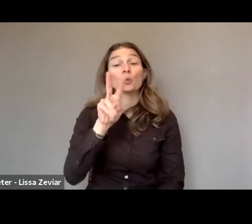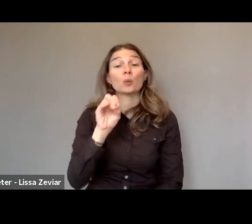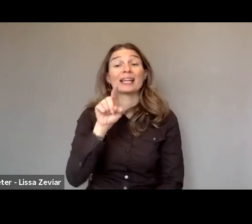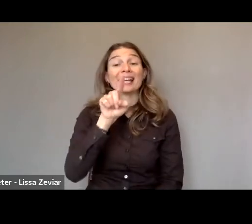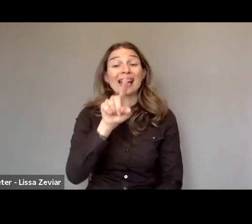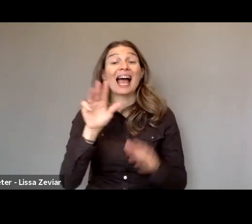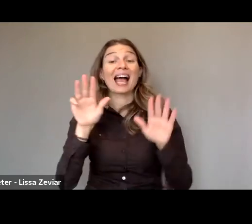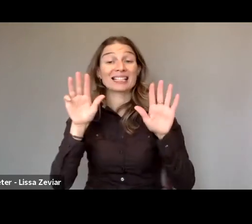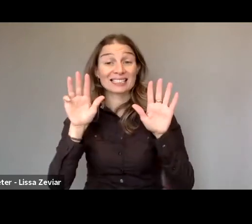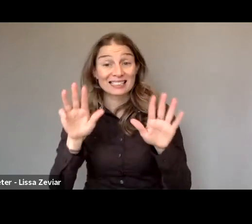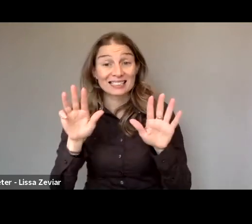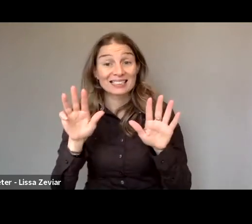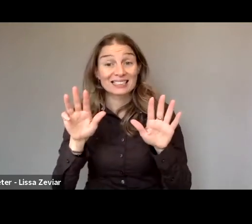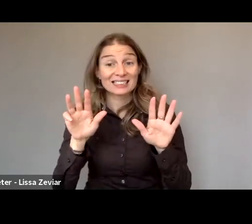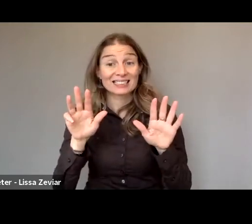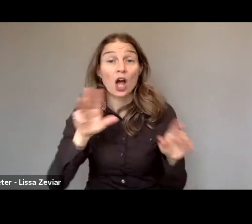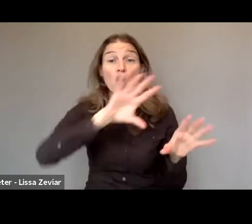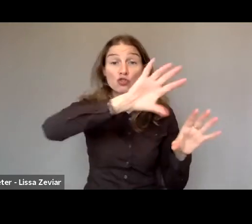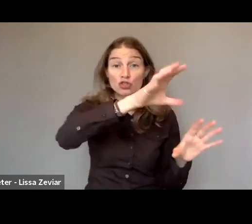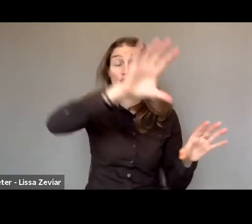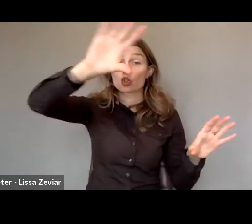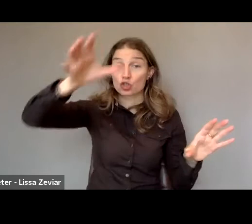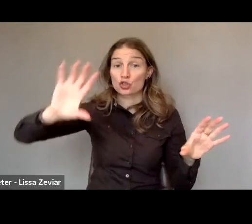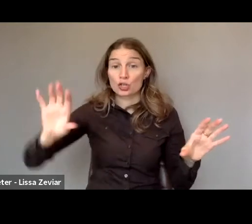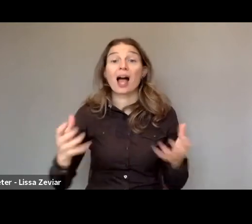in each version there will be a resource centre to support